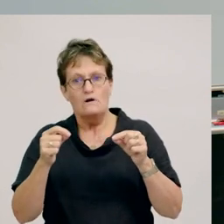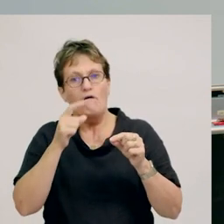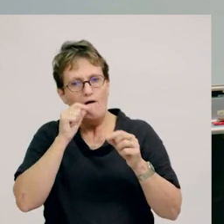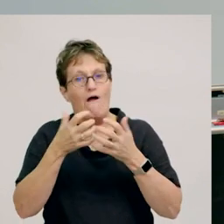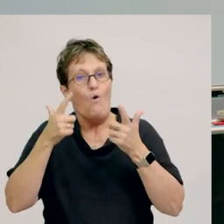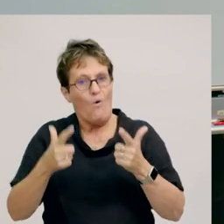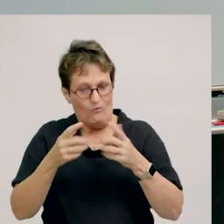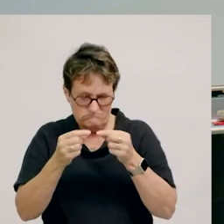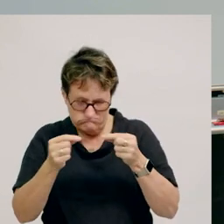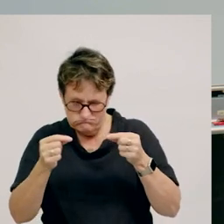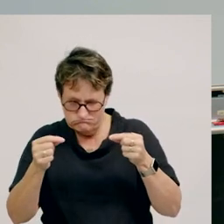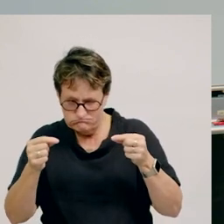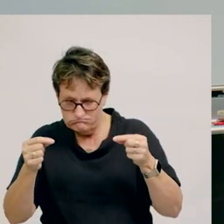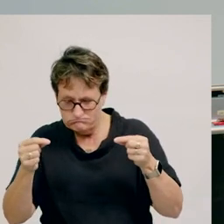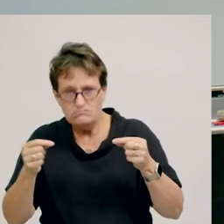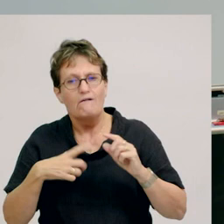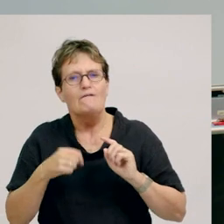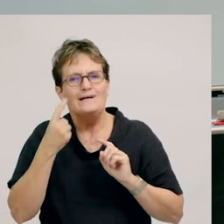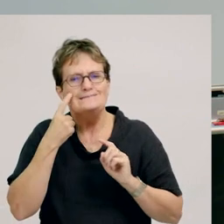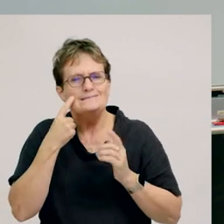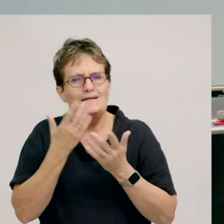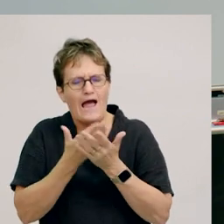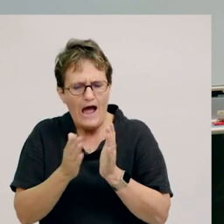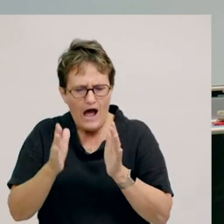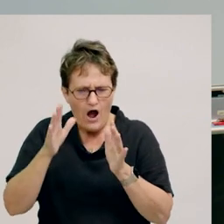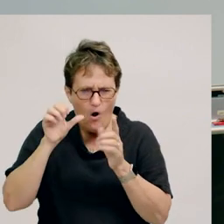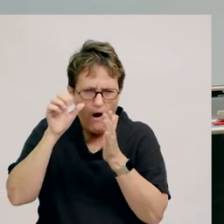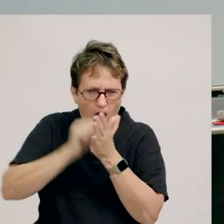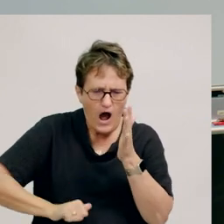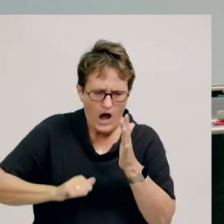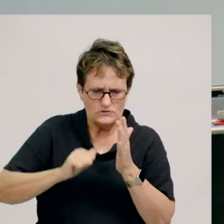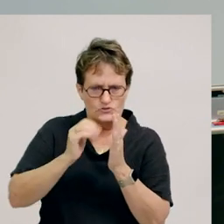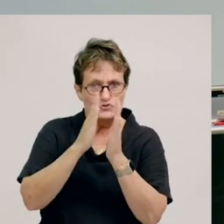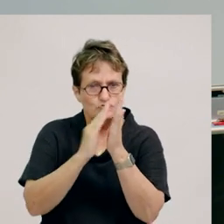So that will help us see how hard the tow truck is pulling.